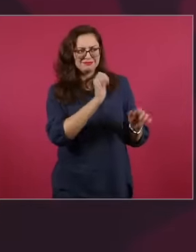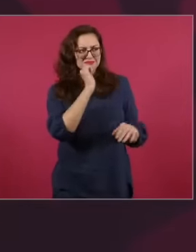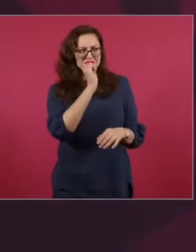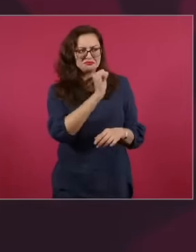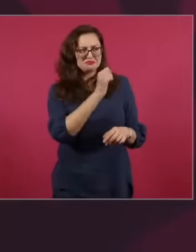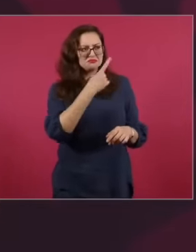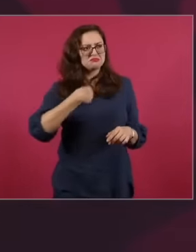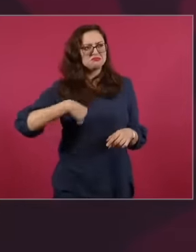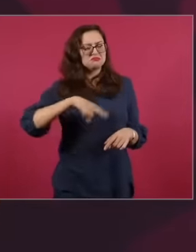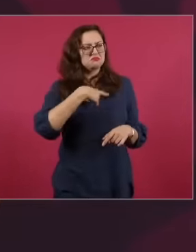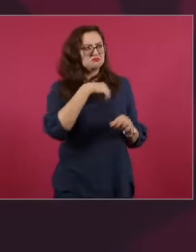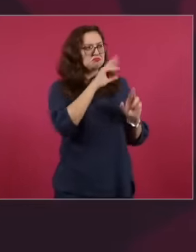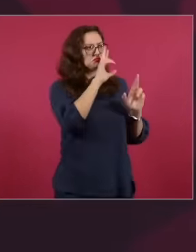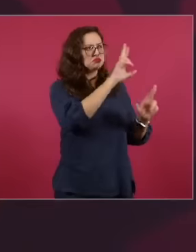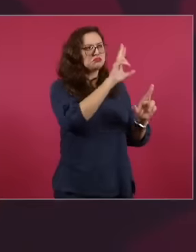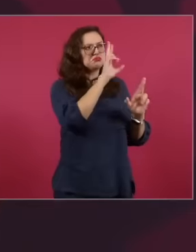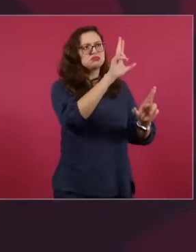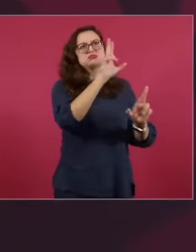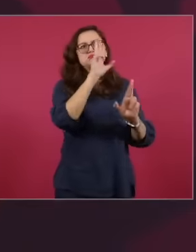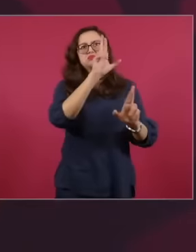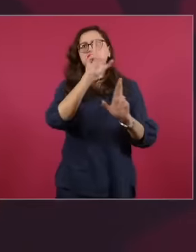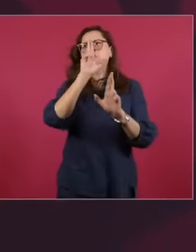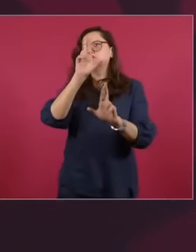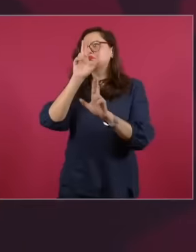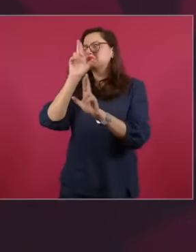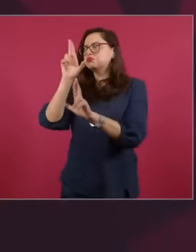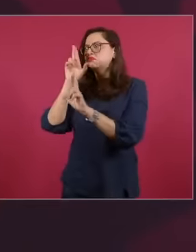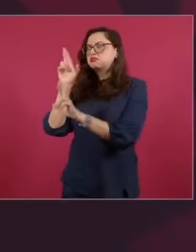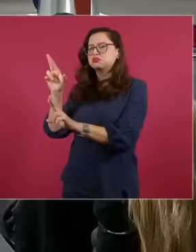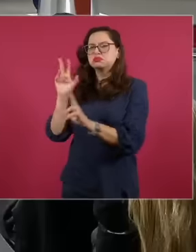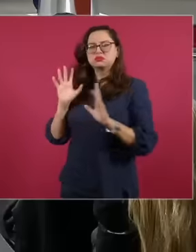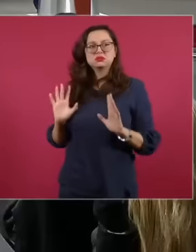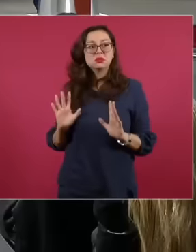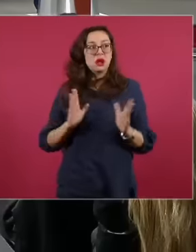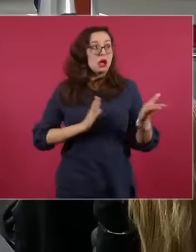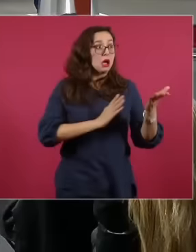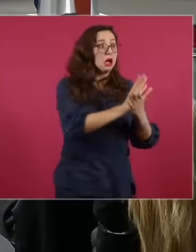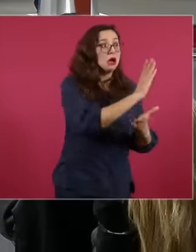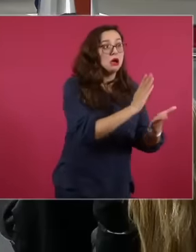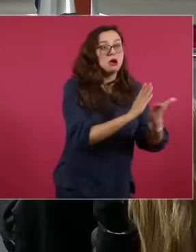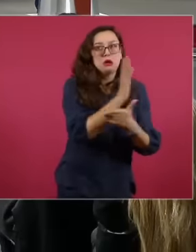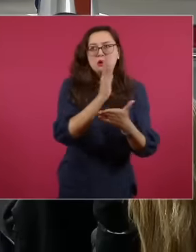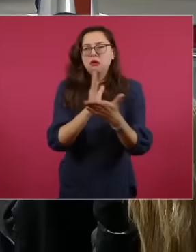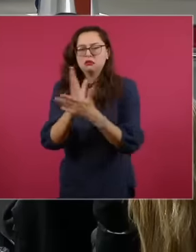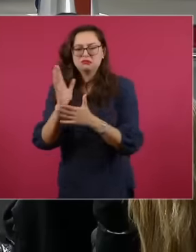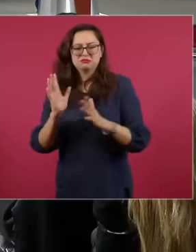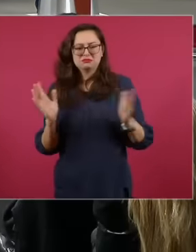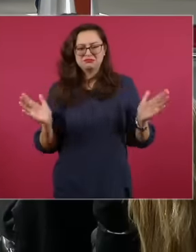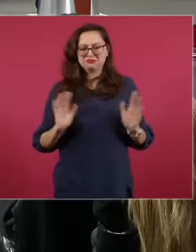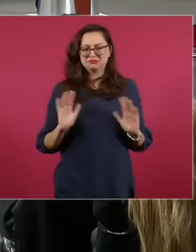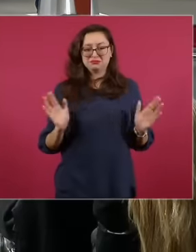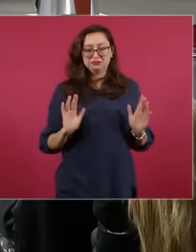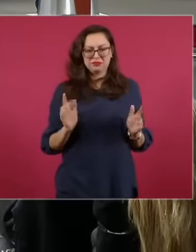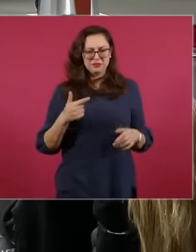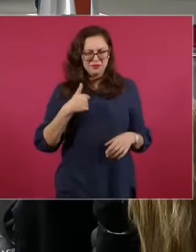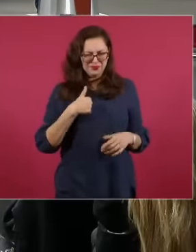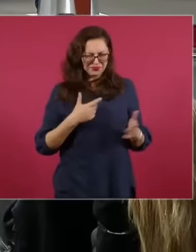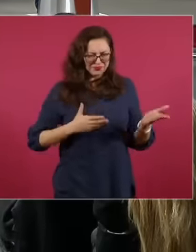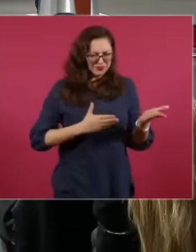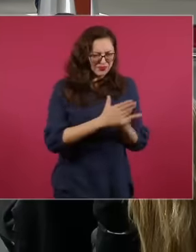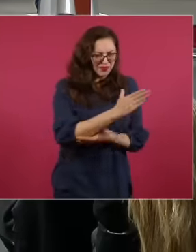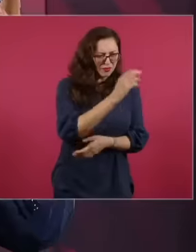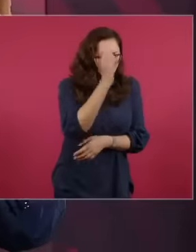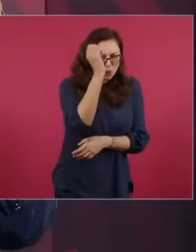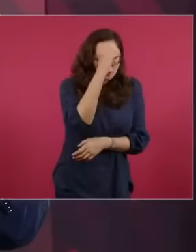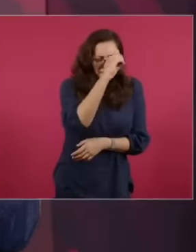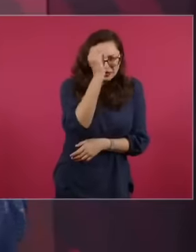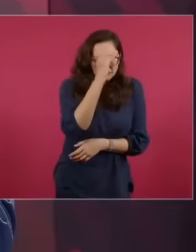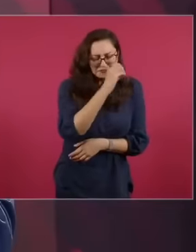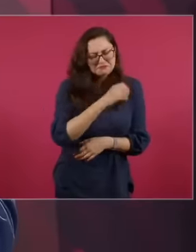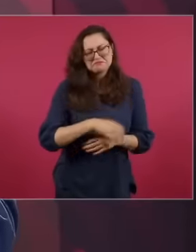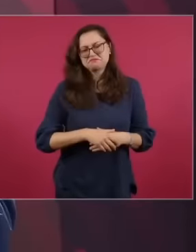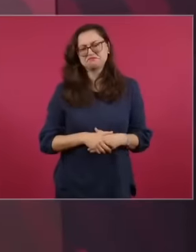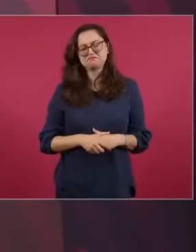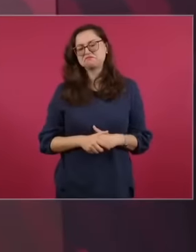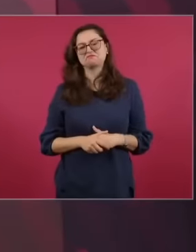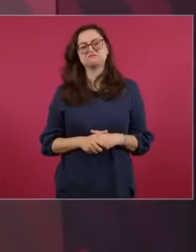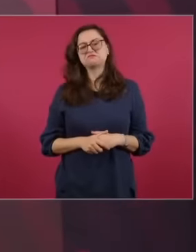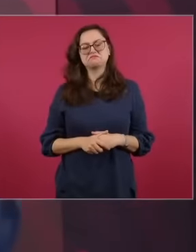interference, imagine us giving our opinion on what happens in the United States